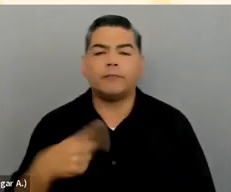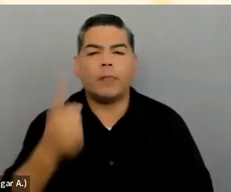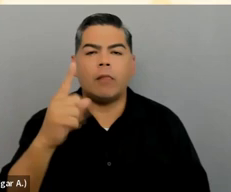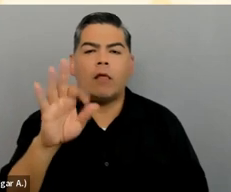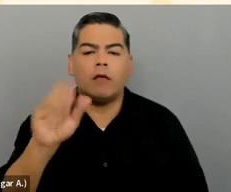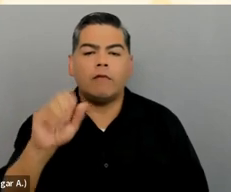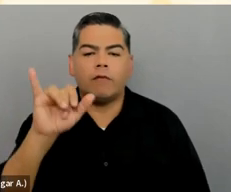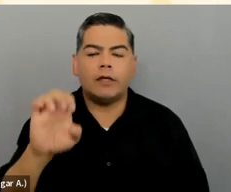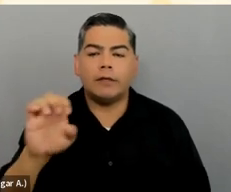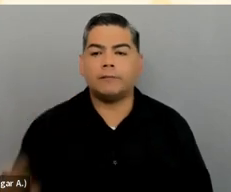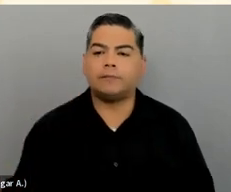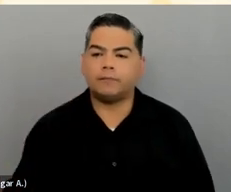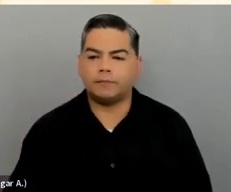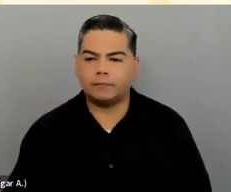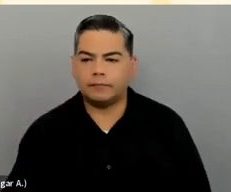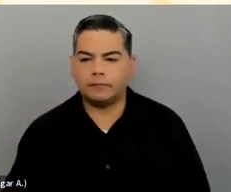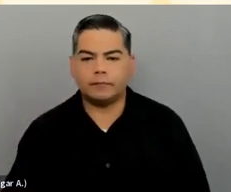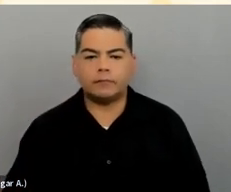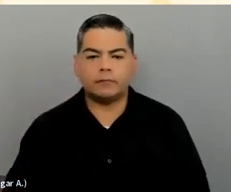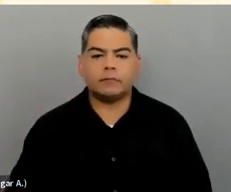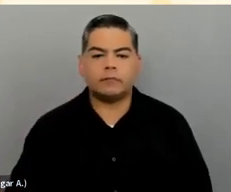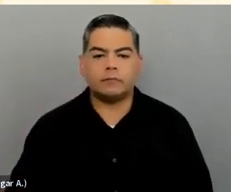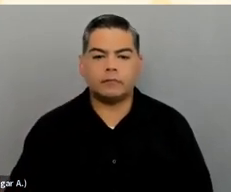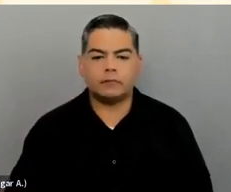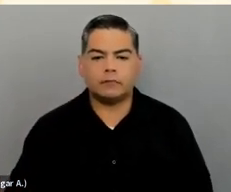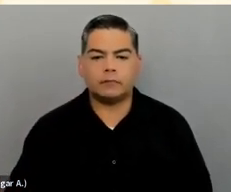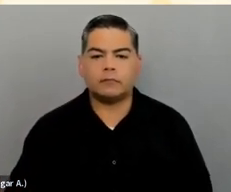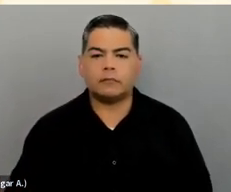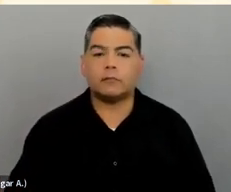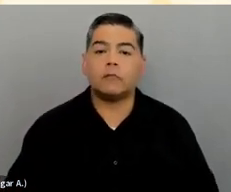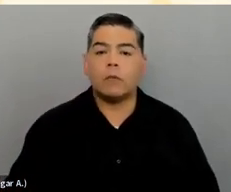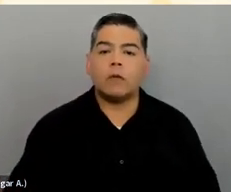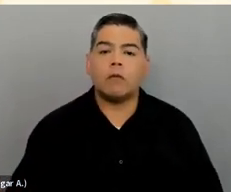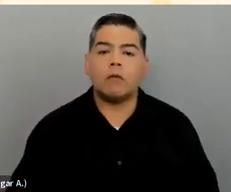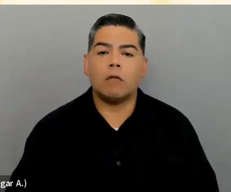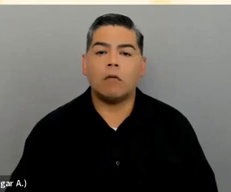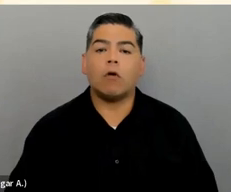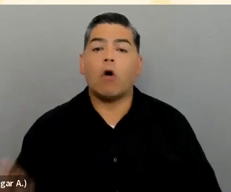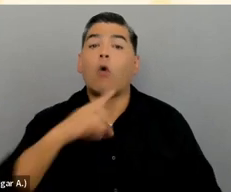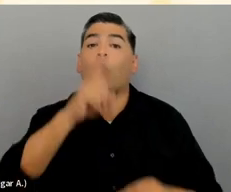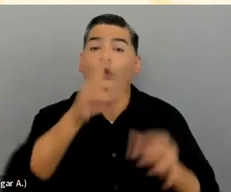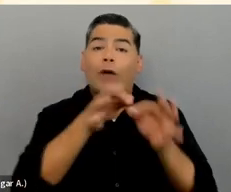Are automated captions better than auto-generated captions?